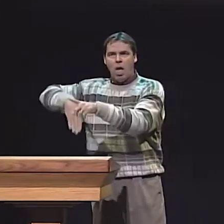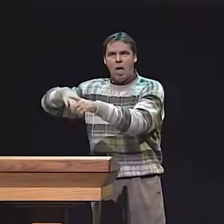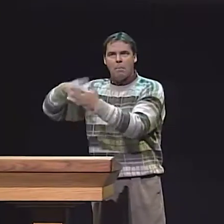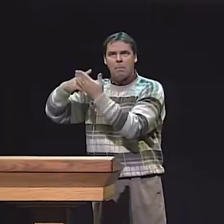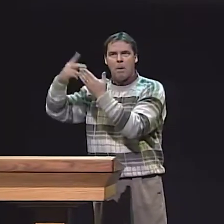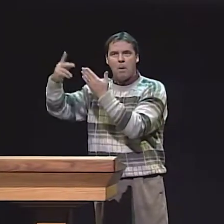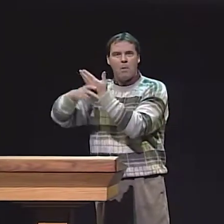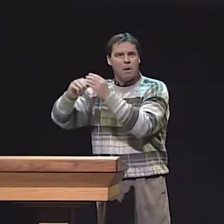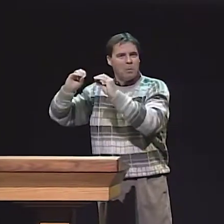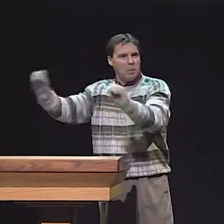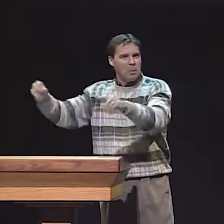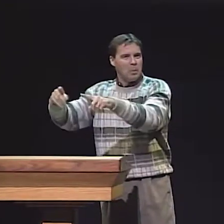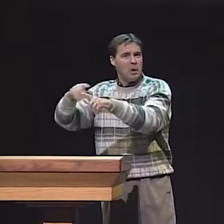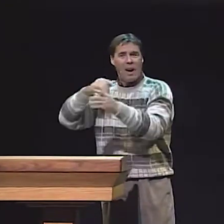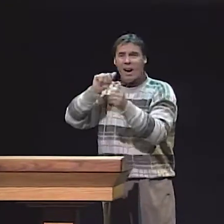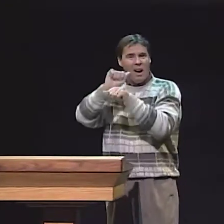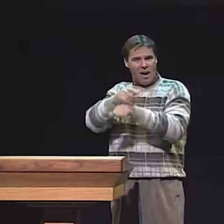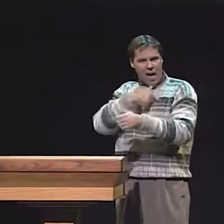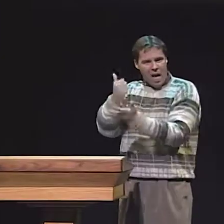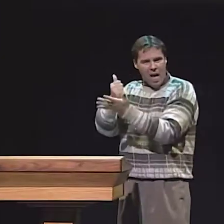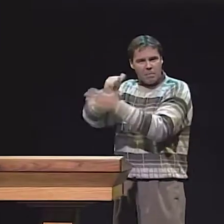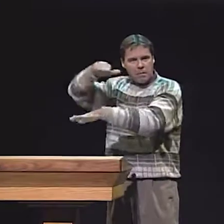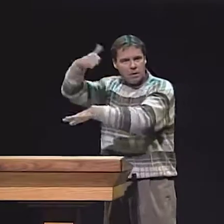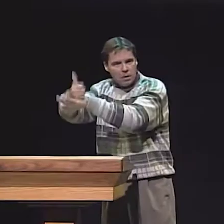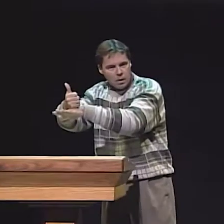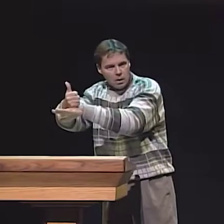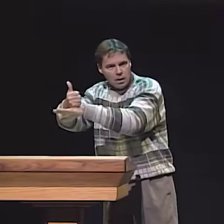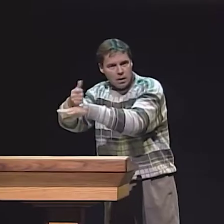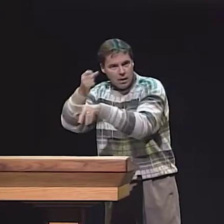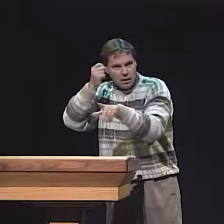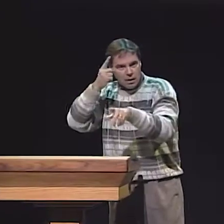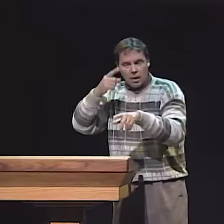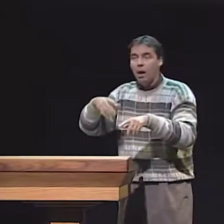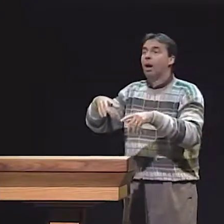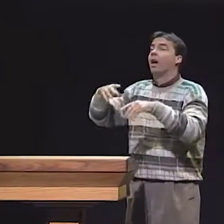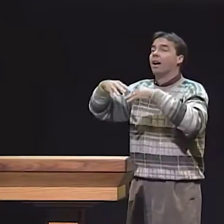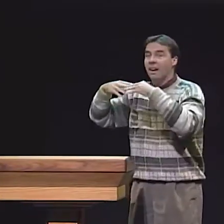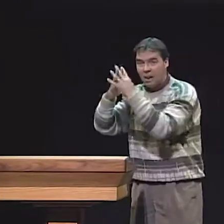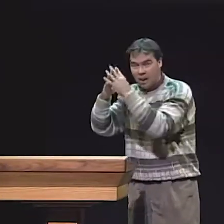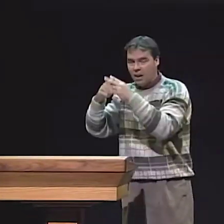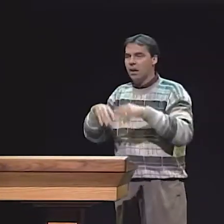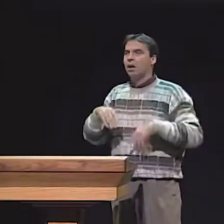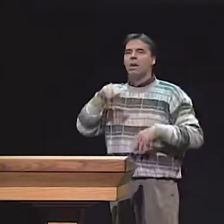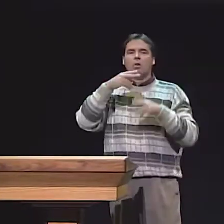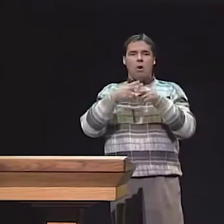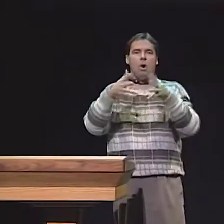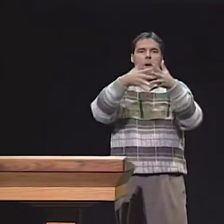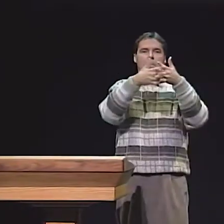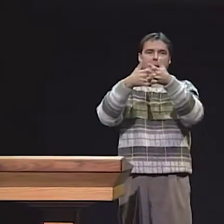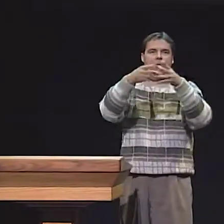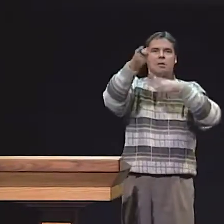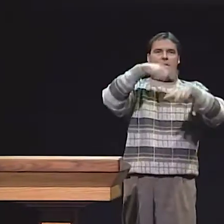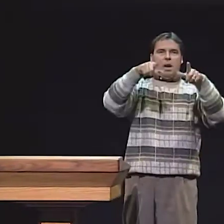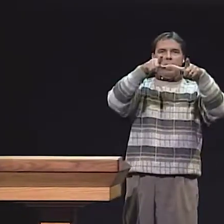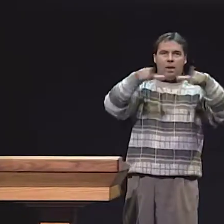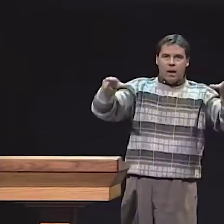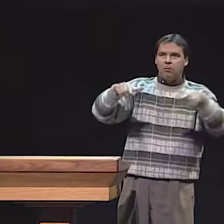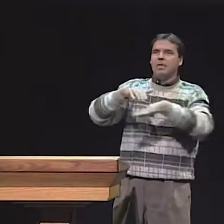AT THAT TIME, THE SCHOOL HADN'T HAD ANY KIND OF PROGRAM OR PLAN FOR WORKING WITH CHILDREN IN THIS WAY,